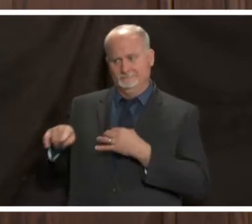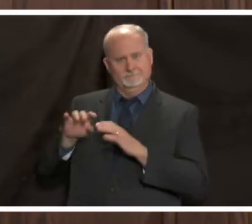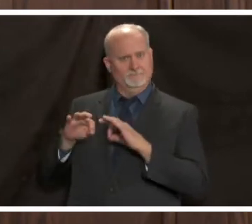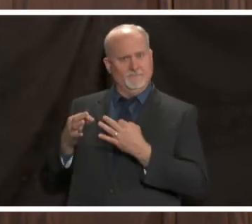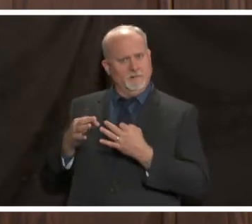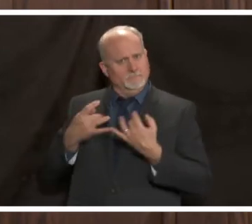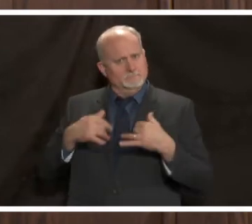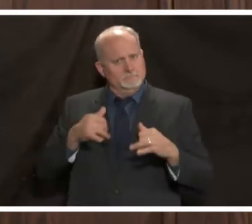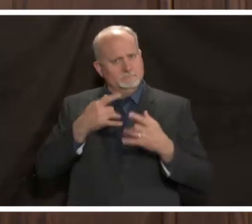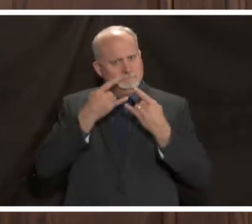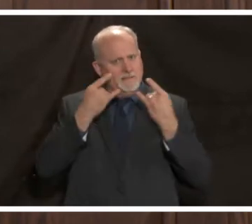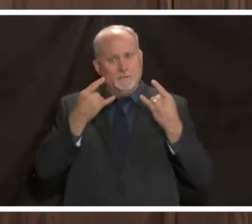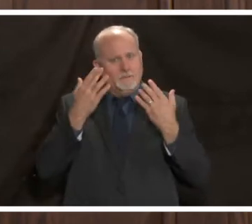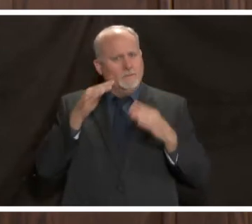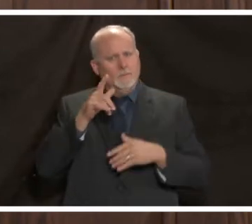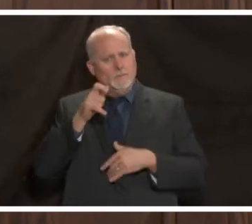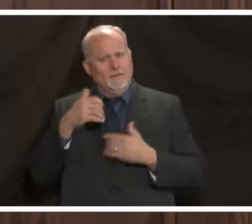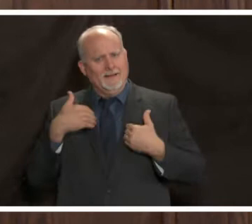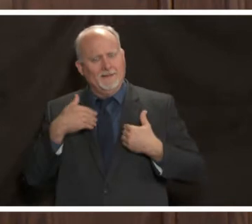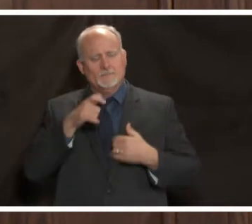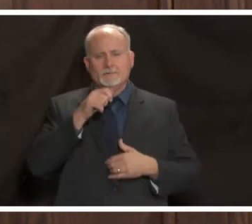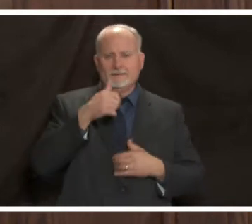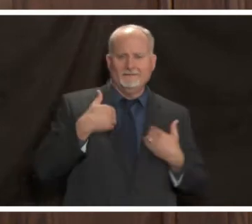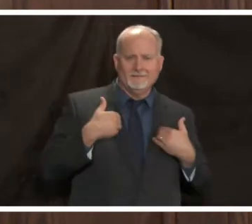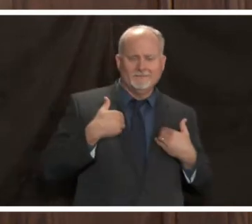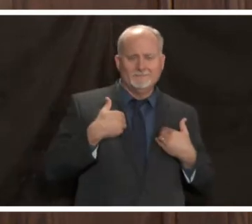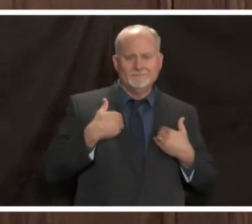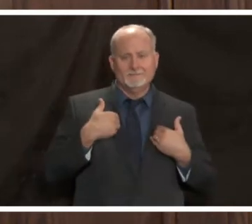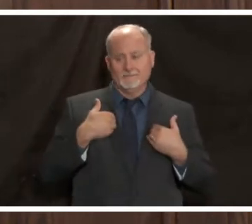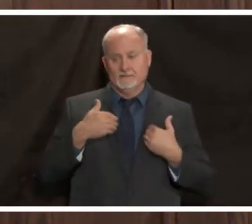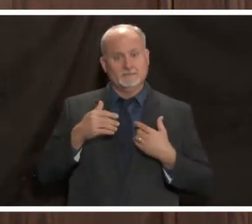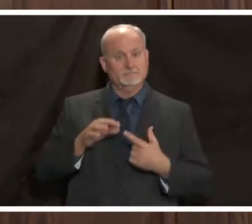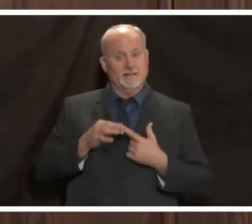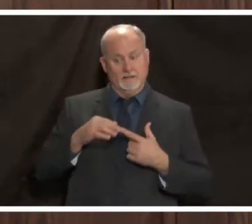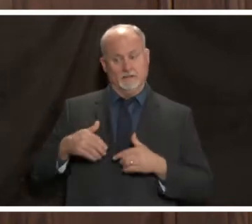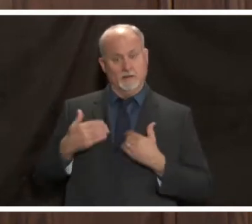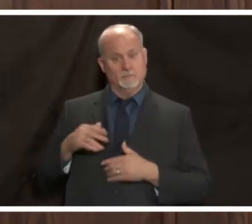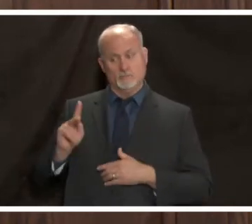don't know who's infected and who's not especially if it's a younger person in the room with somebody